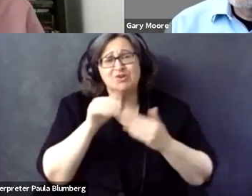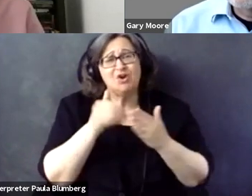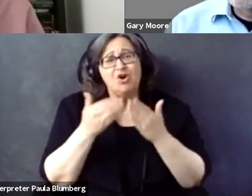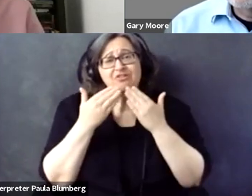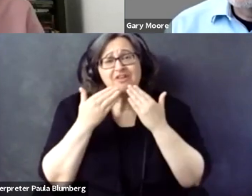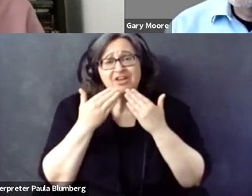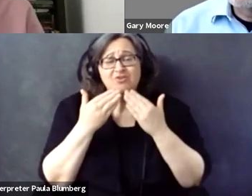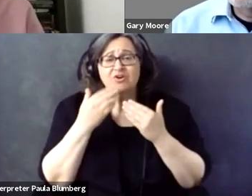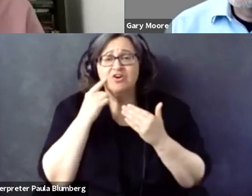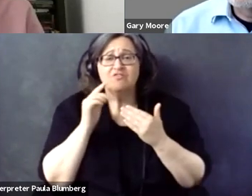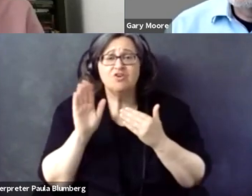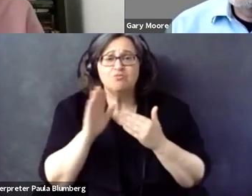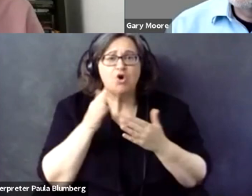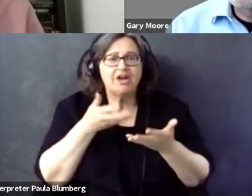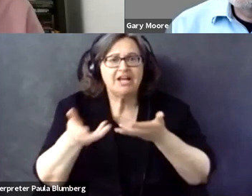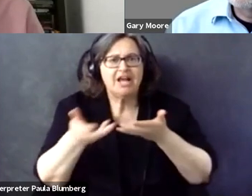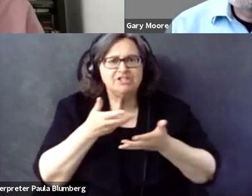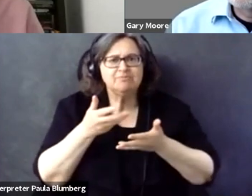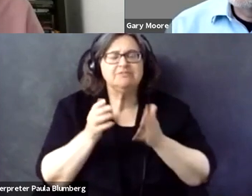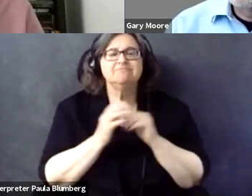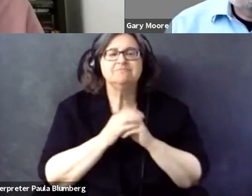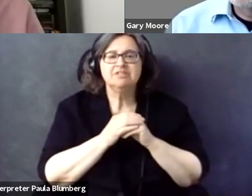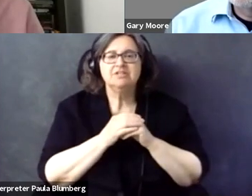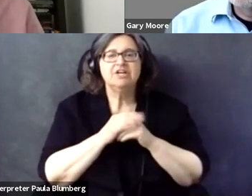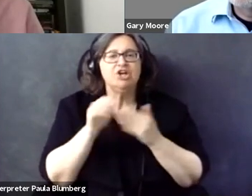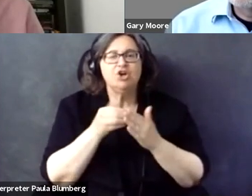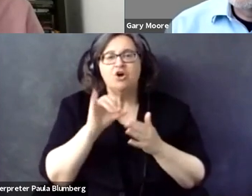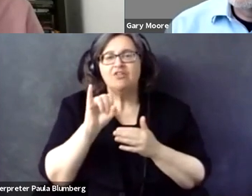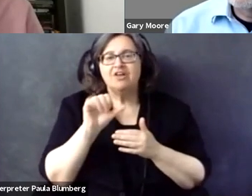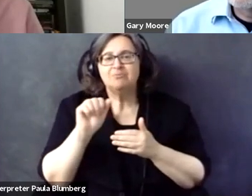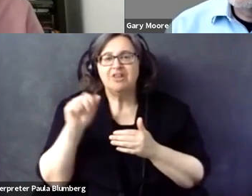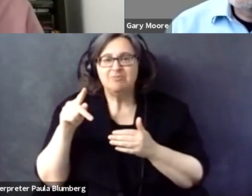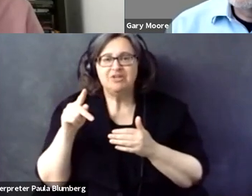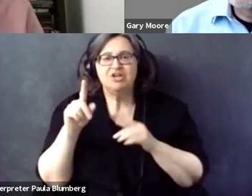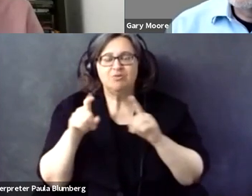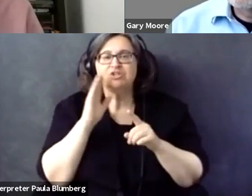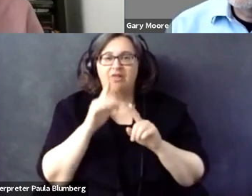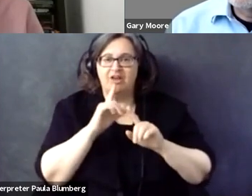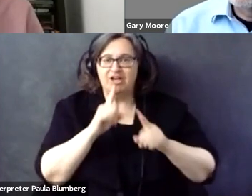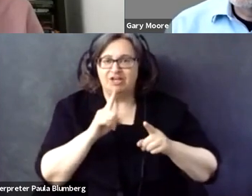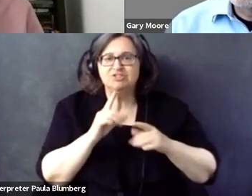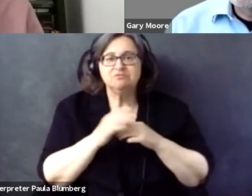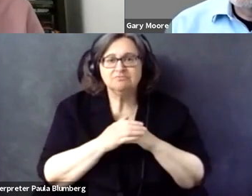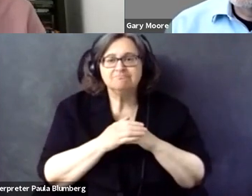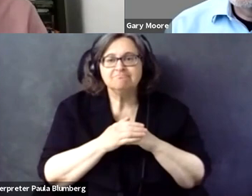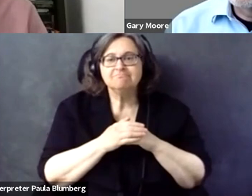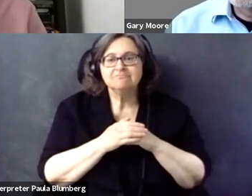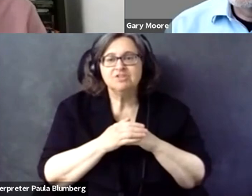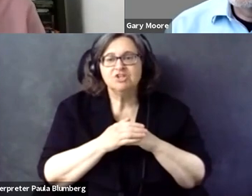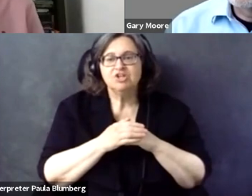questions, more. We didn't have the time to answer all of them. But thank you for your engagement and all the IAAP